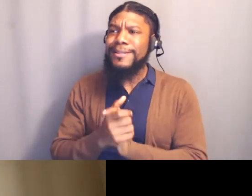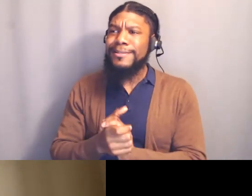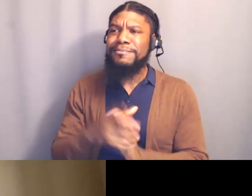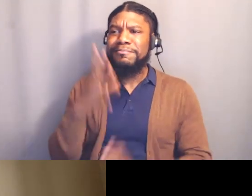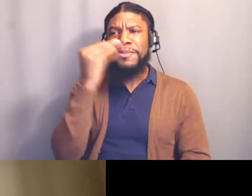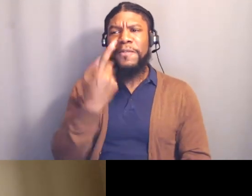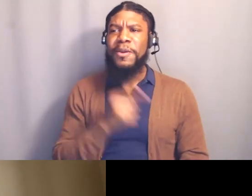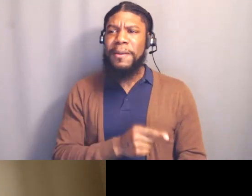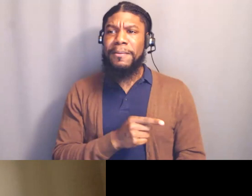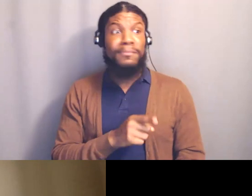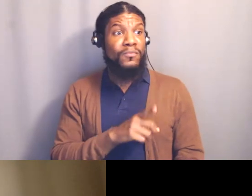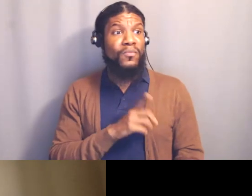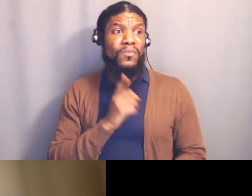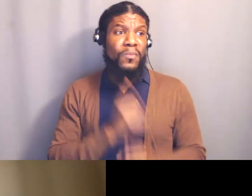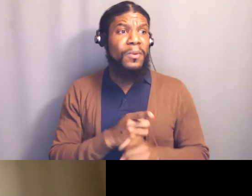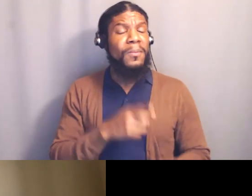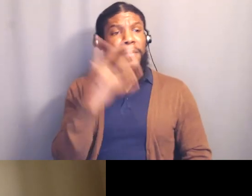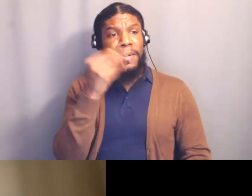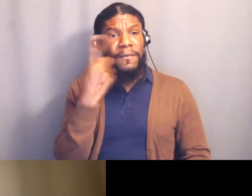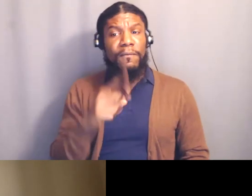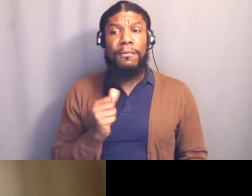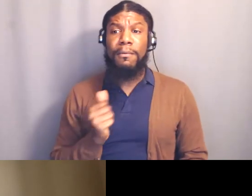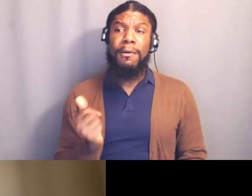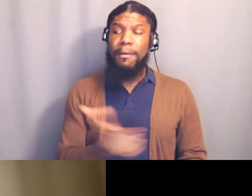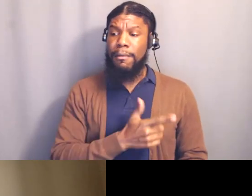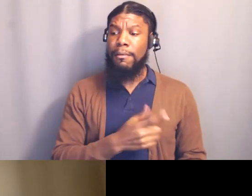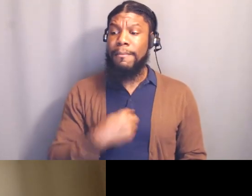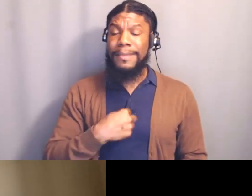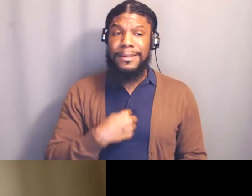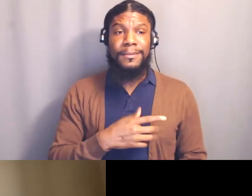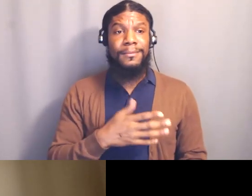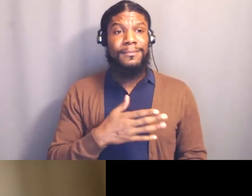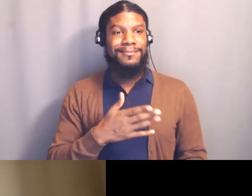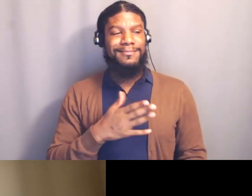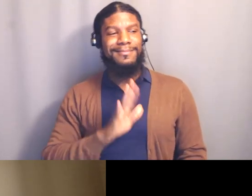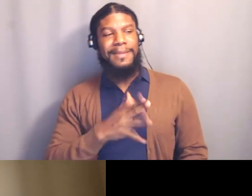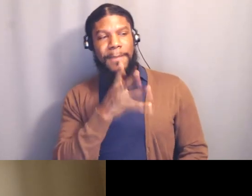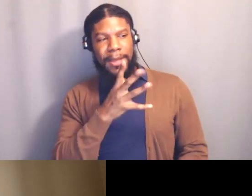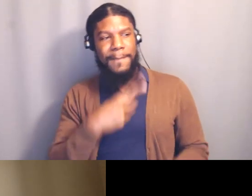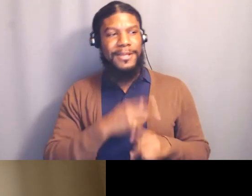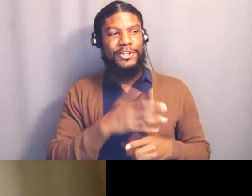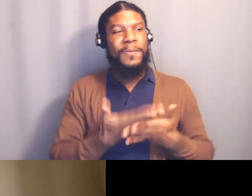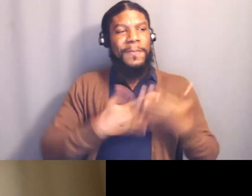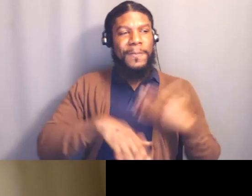Beautiful for all of us, for both mommas, me and his birth momma to be united in loving on him.